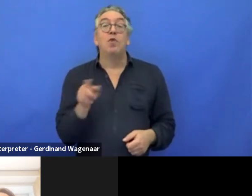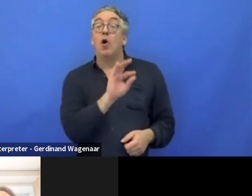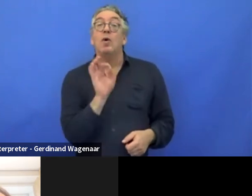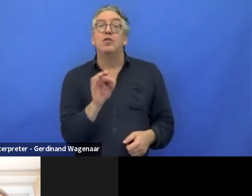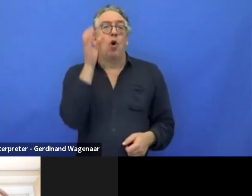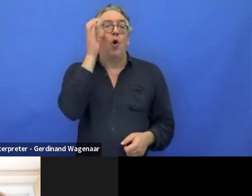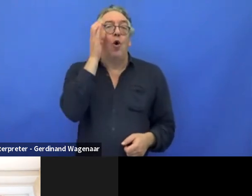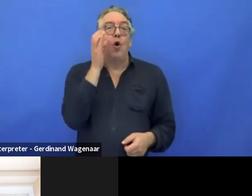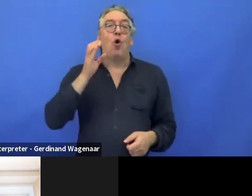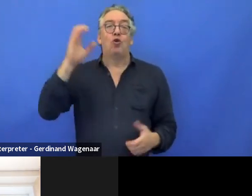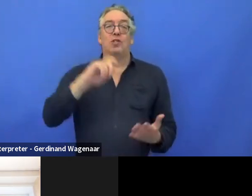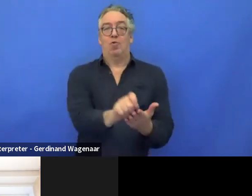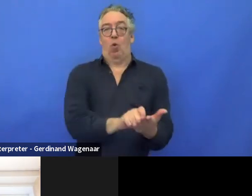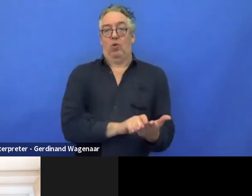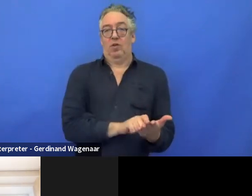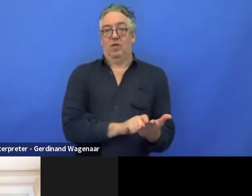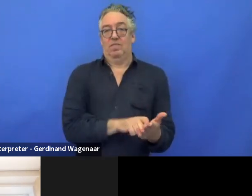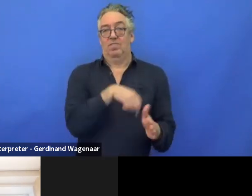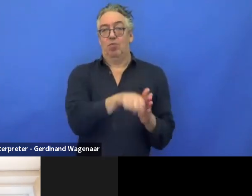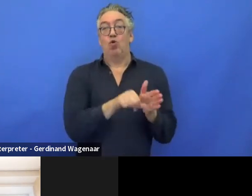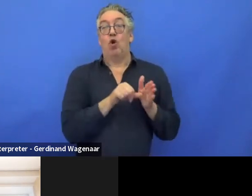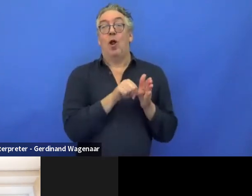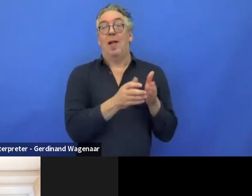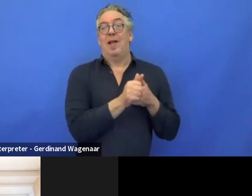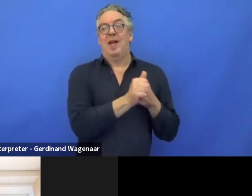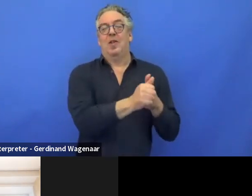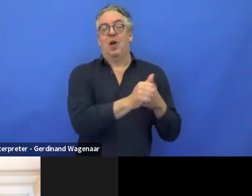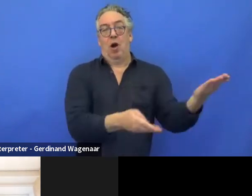from a project leader, you can know more about the project.